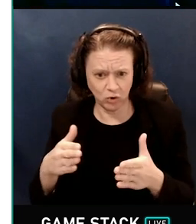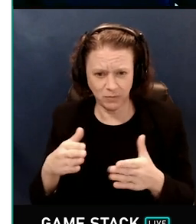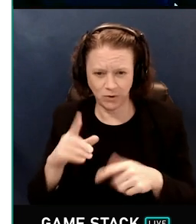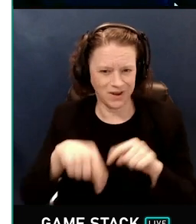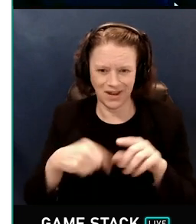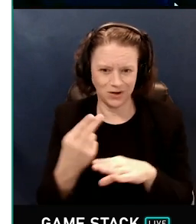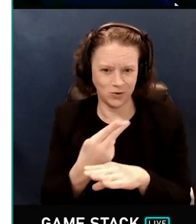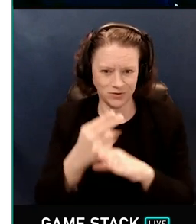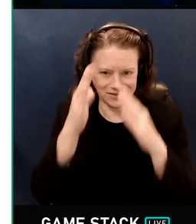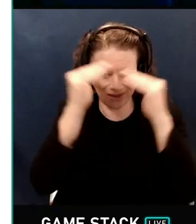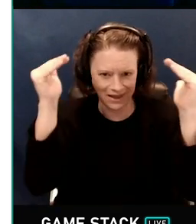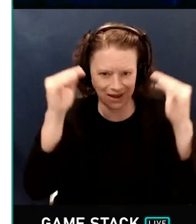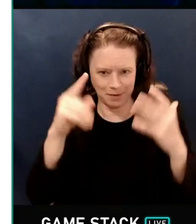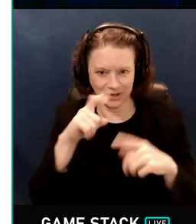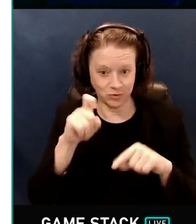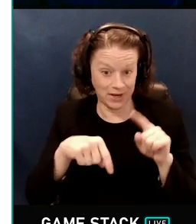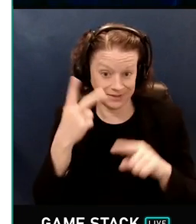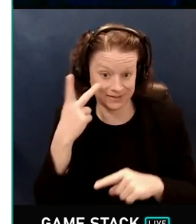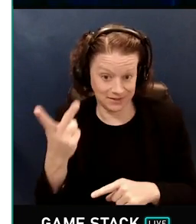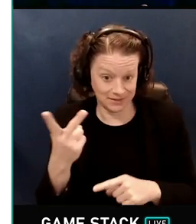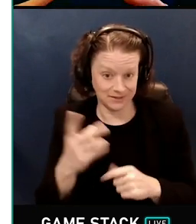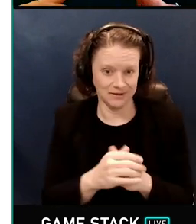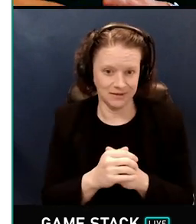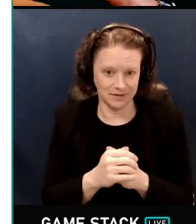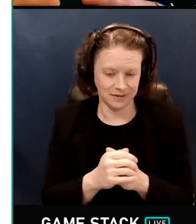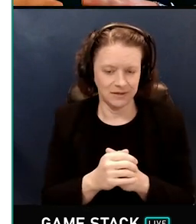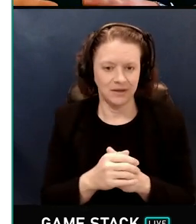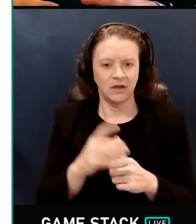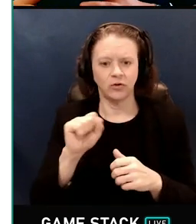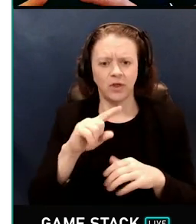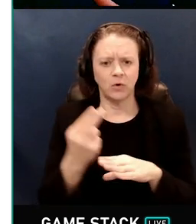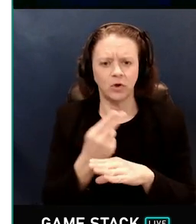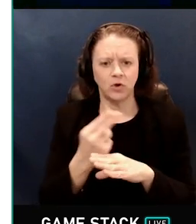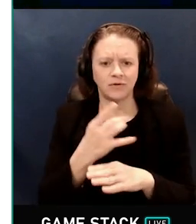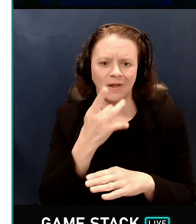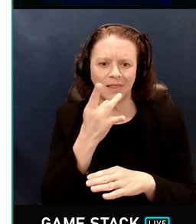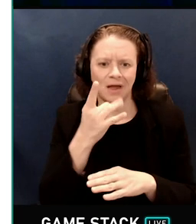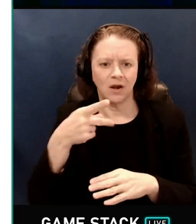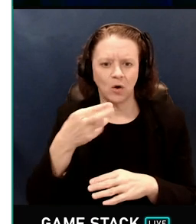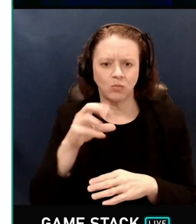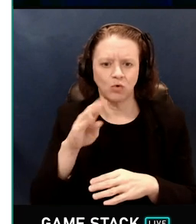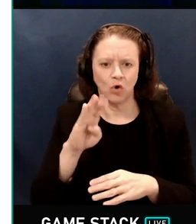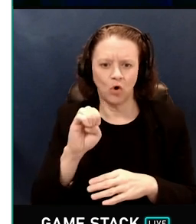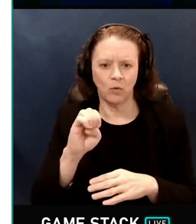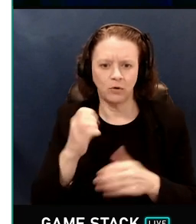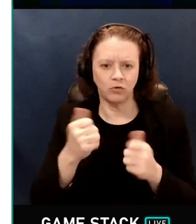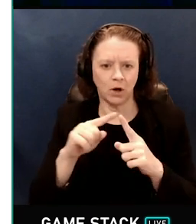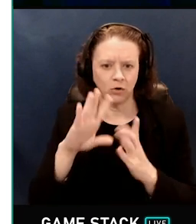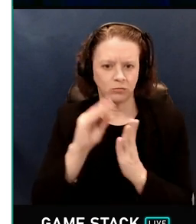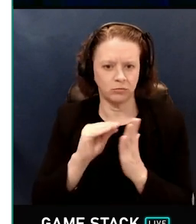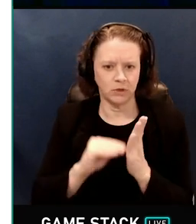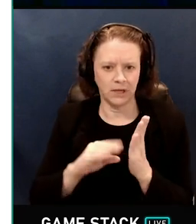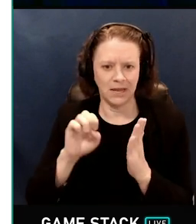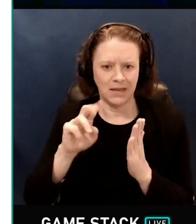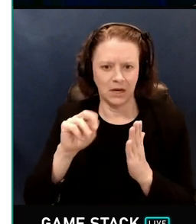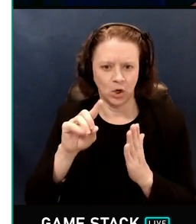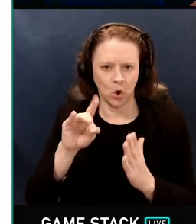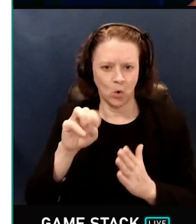so they will use light probes maybe, to encode what the ambient light is.